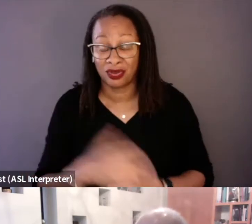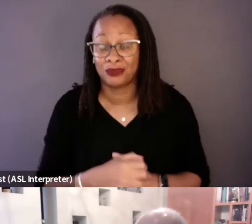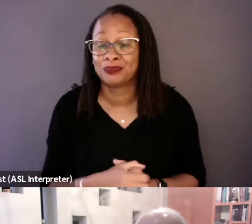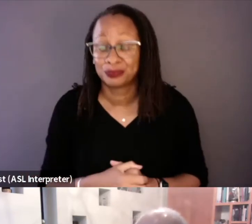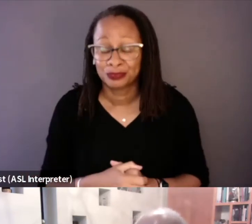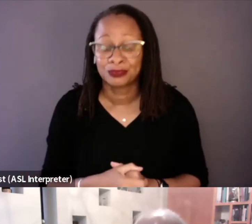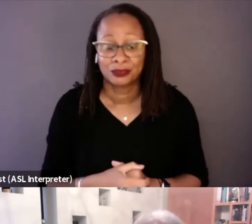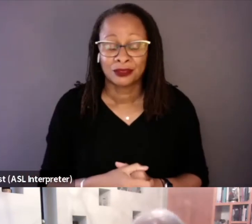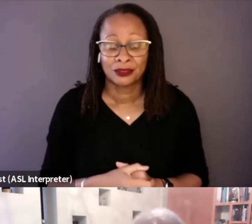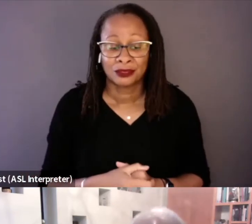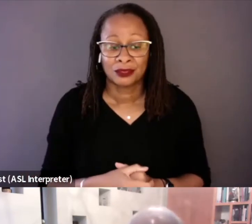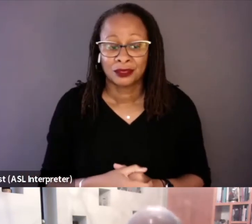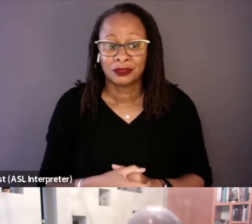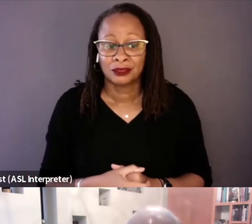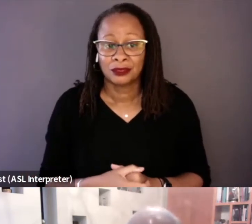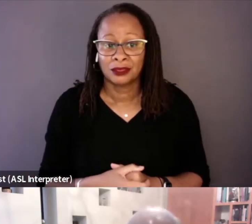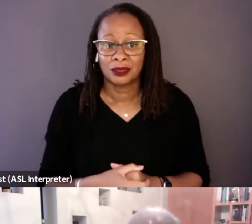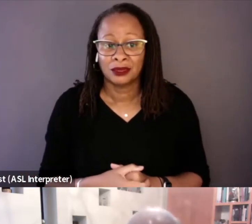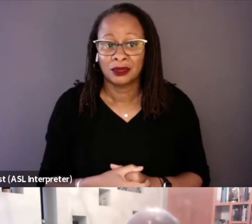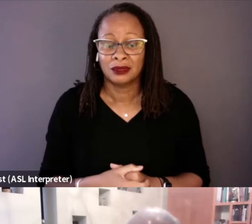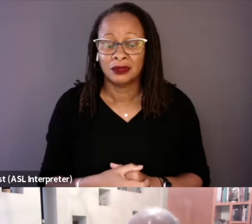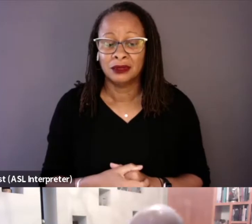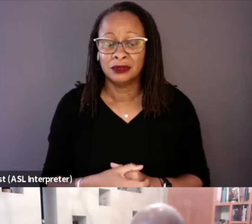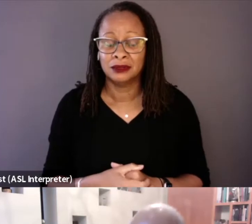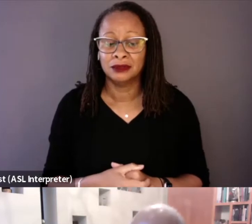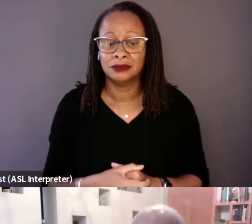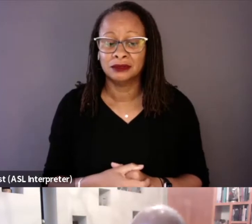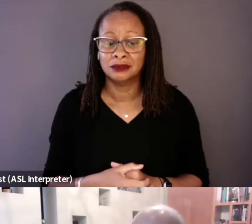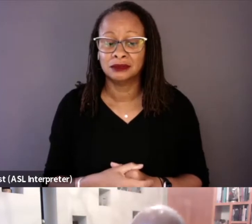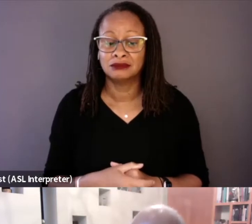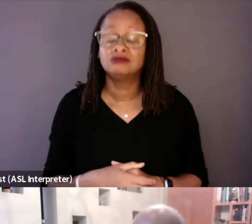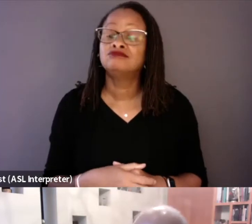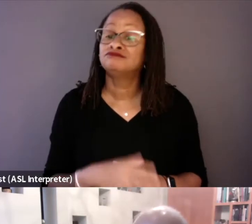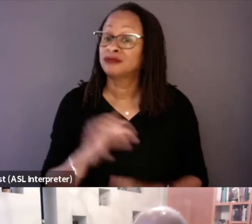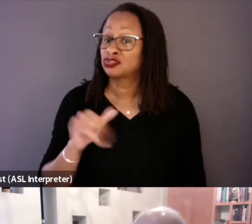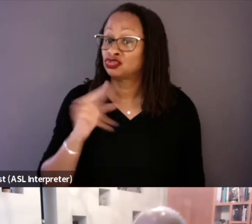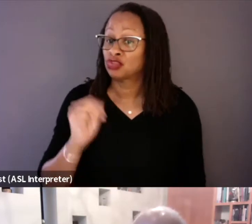And he reflects the emotions that go through the film